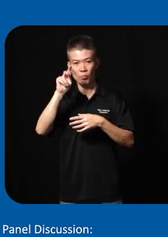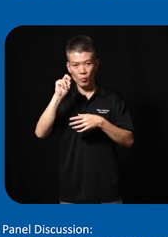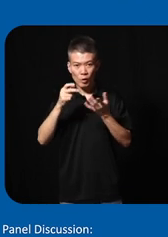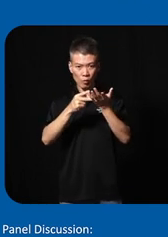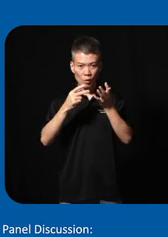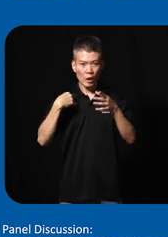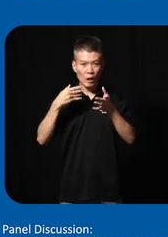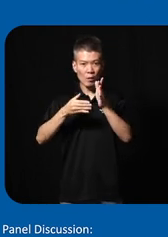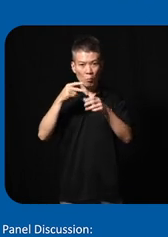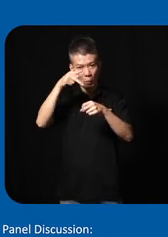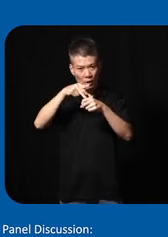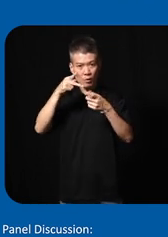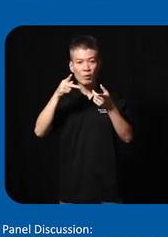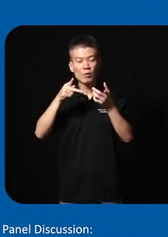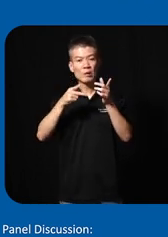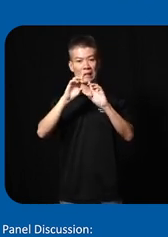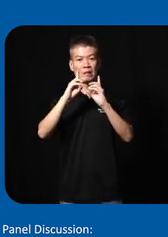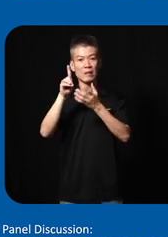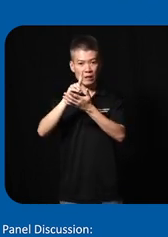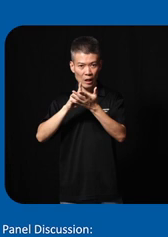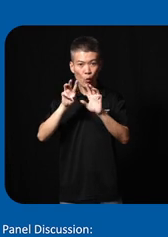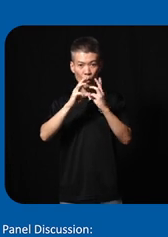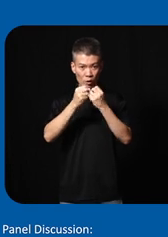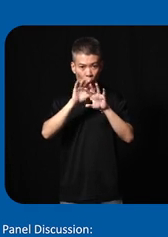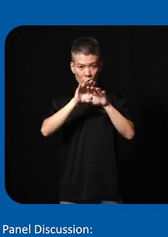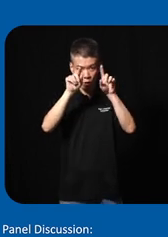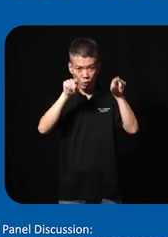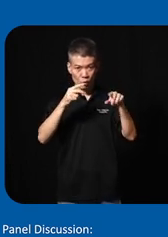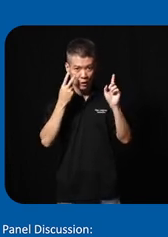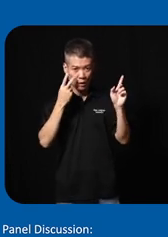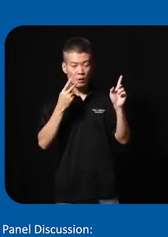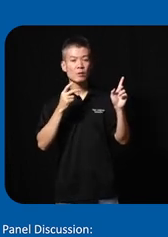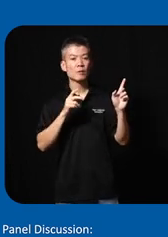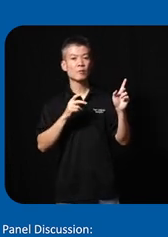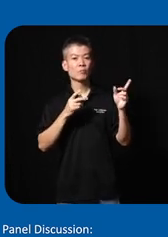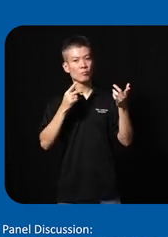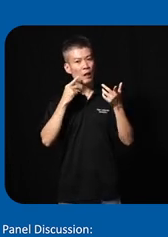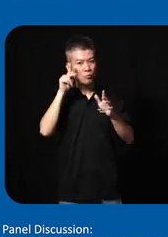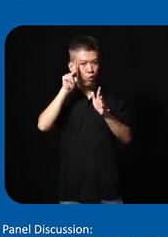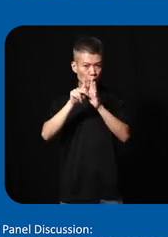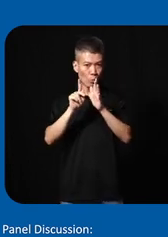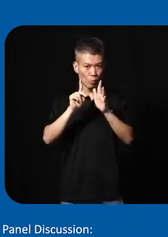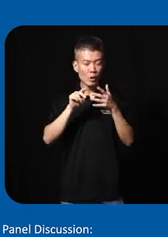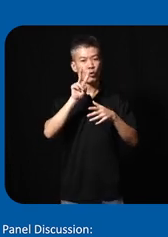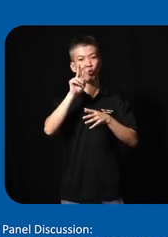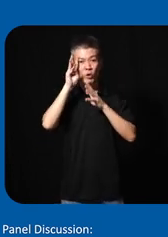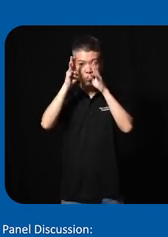participatory design workshops and on the screen that you see here is a photo of two innovators